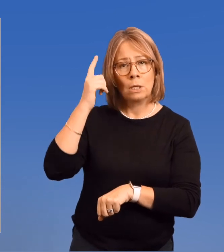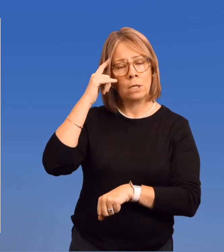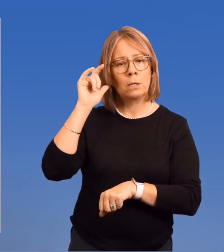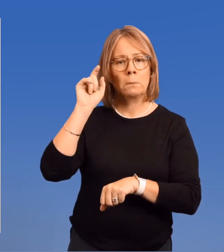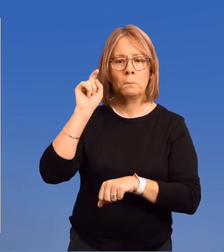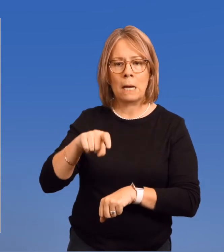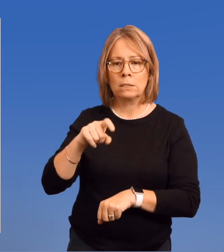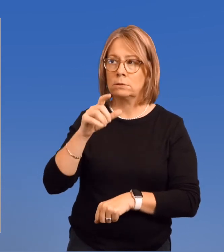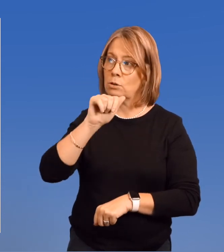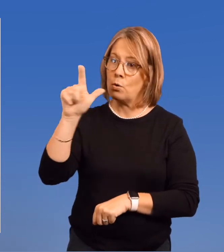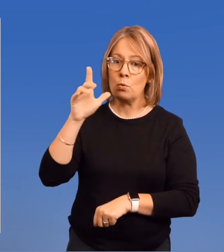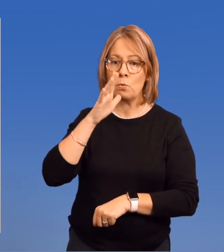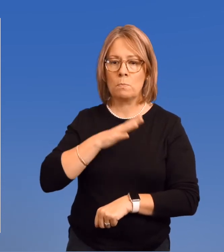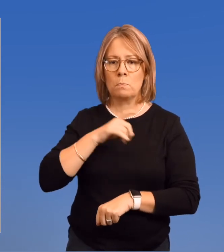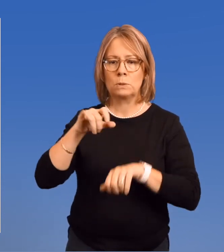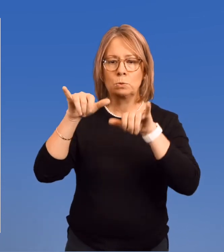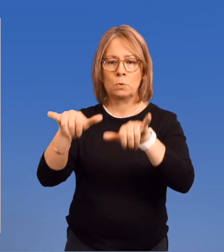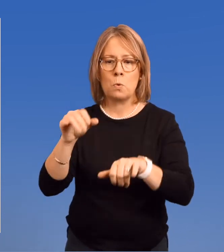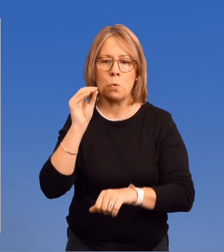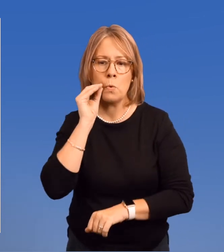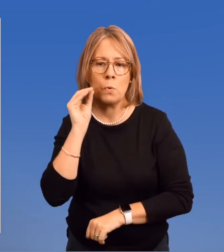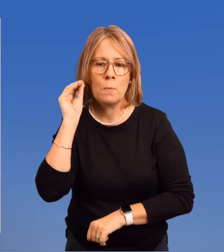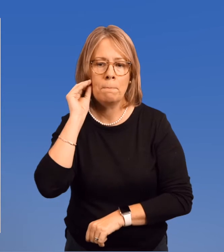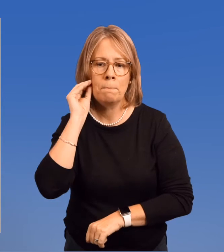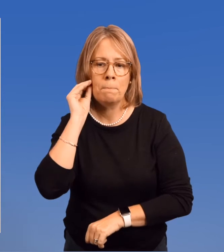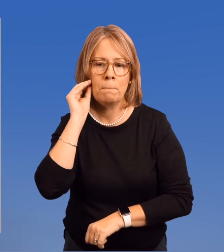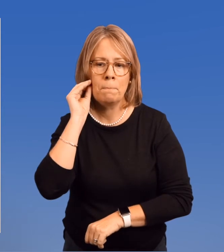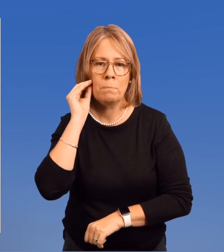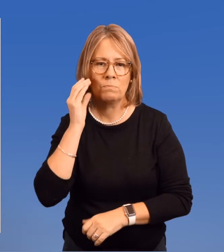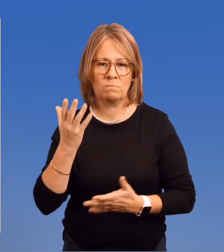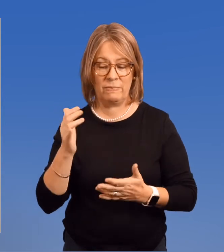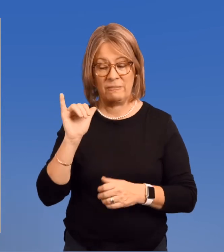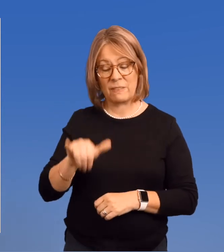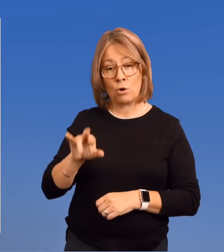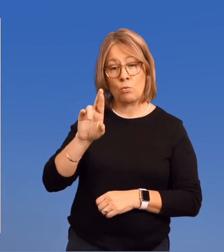Like many men of his time, he thought that a woman's place was in the home.